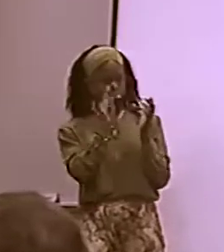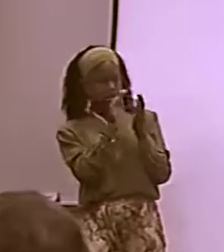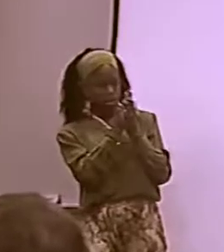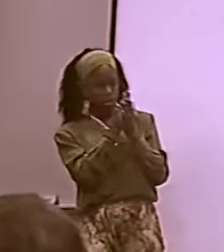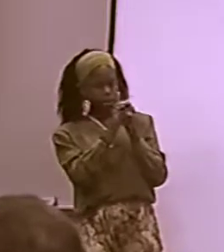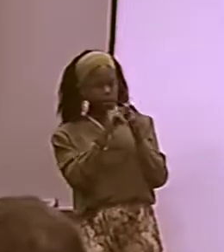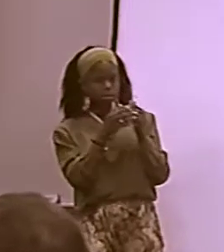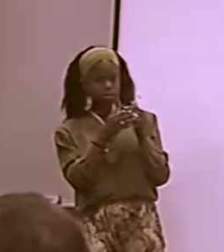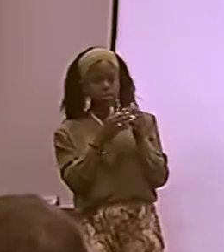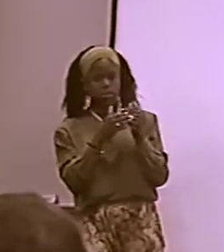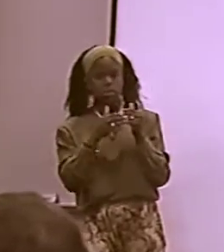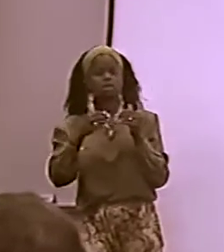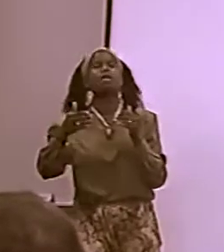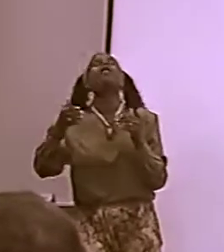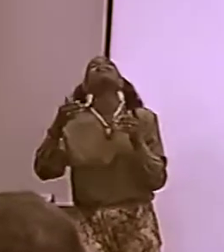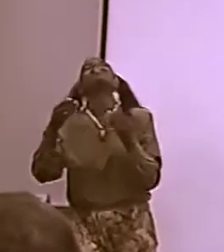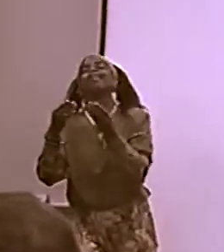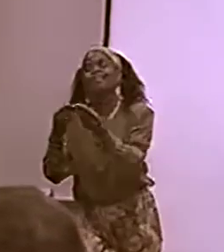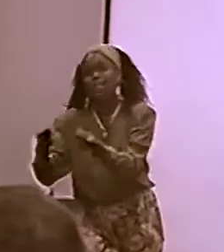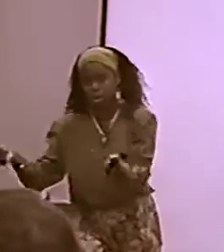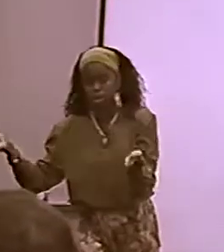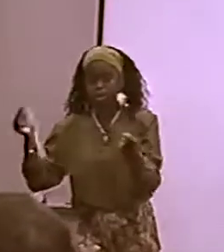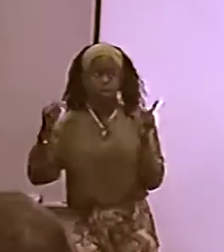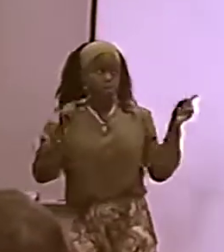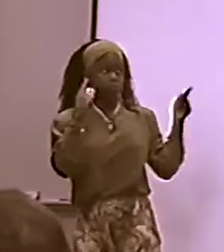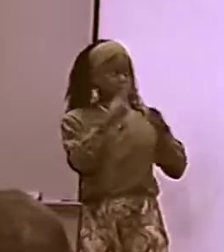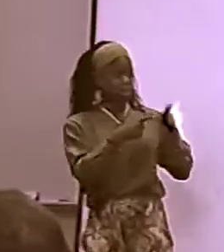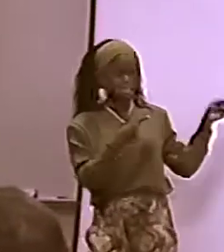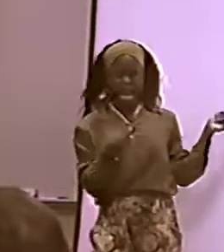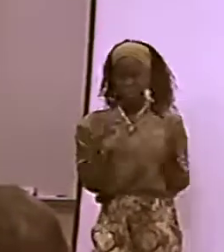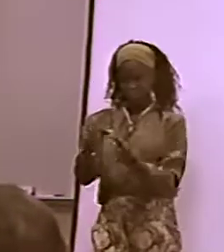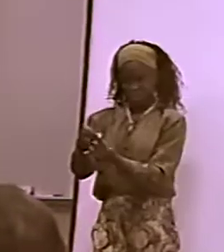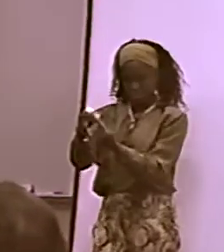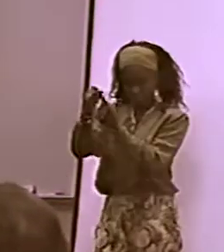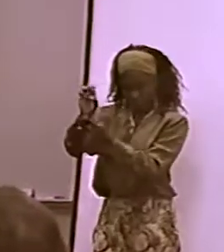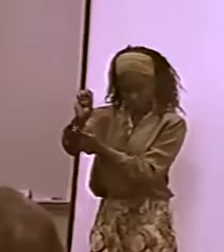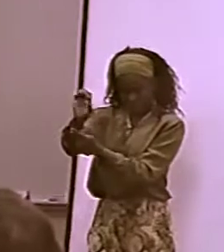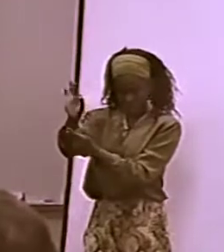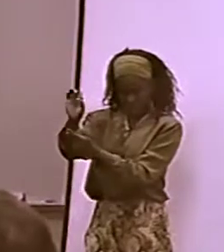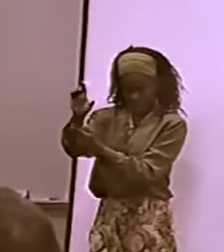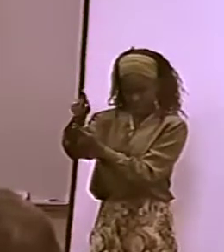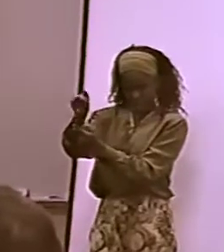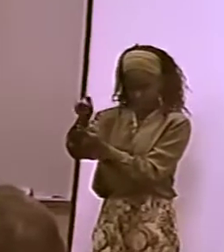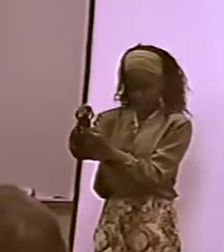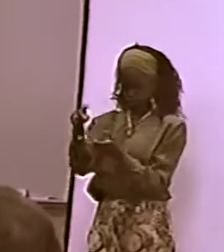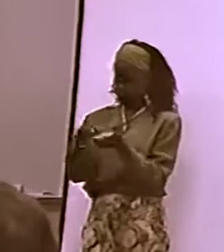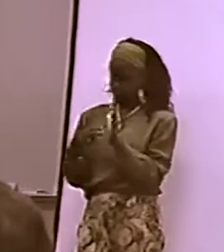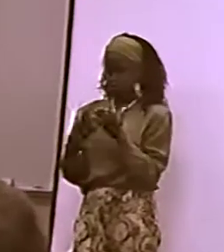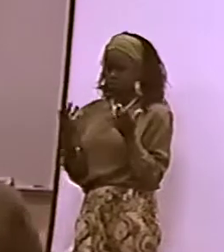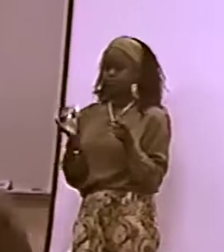BY THE USE OF TECHNOLOGY, LIGHTING TECHNIQUES TO EMPHASIZE THAT THE-- I DON'T KNOW IF YOU'LL BE ABLE TO SEE.